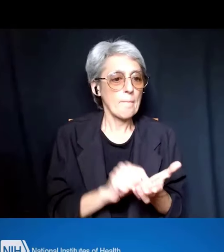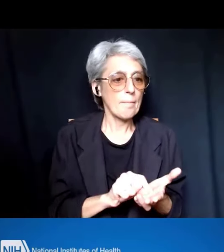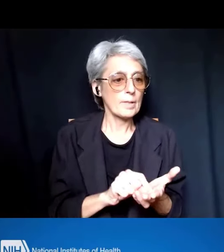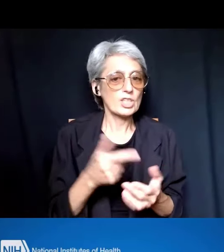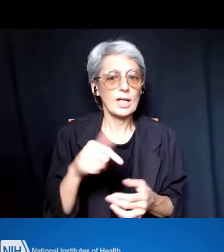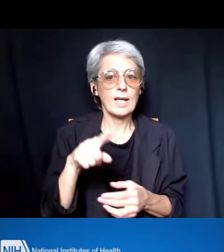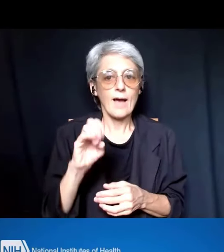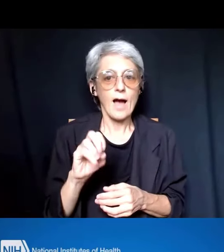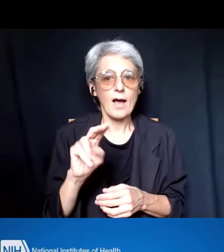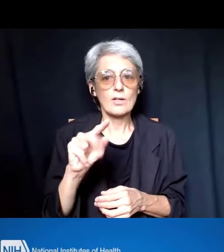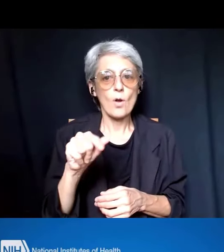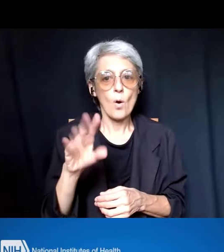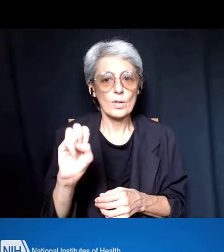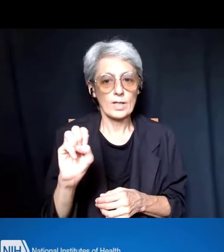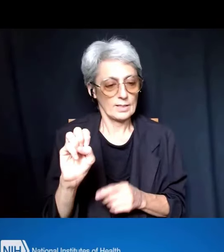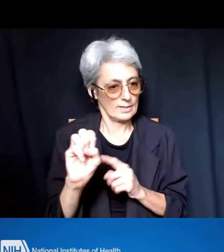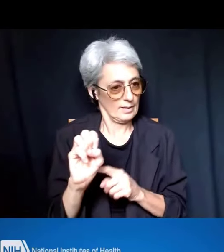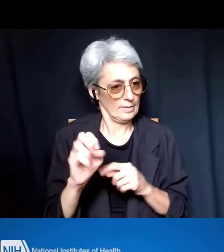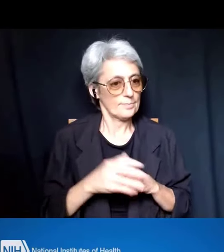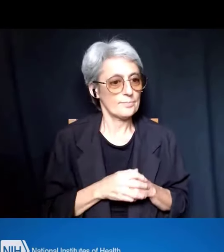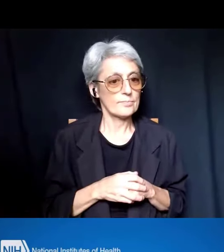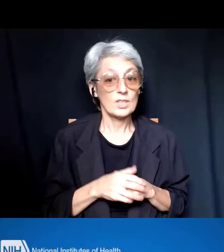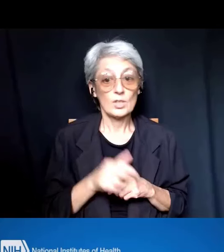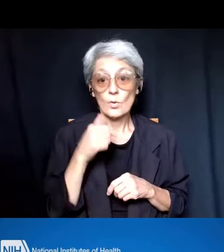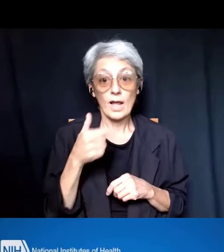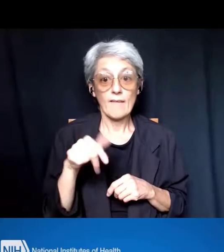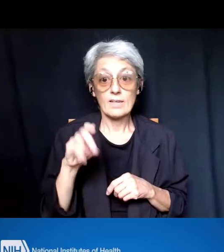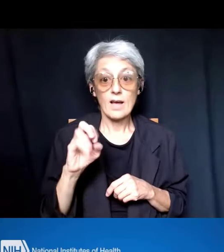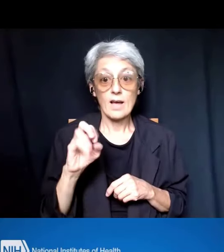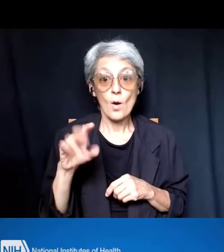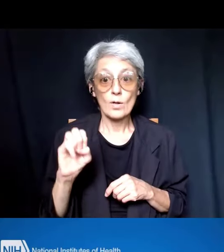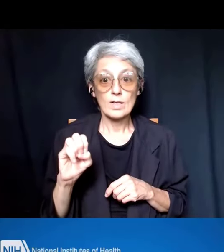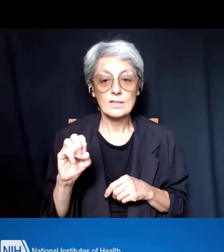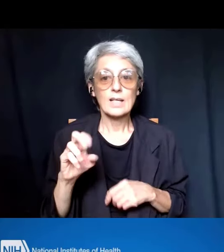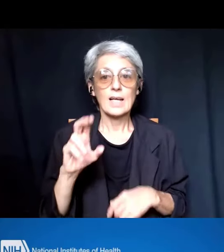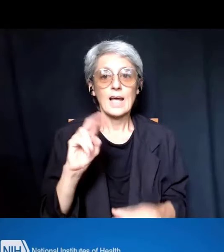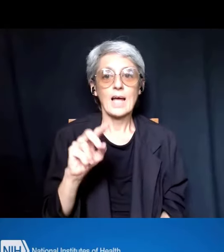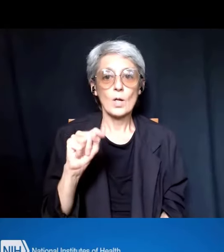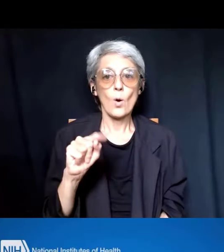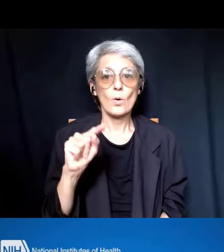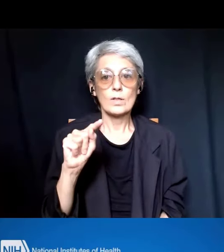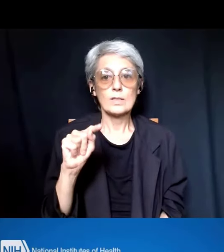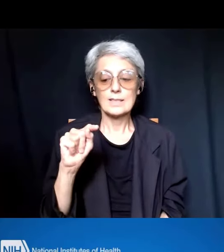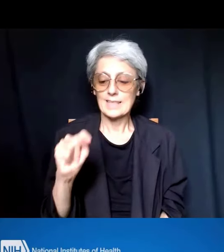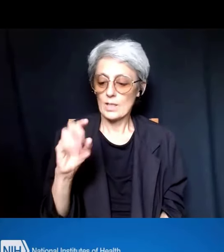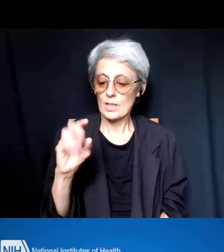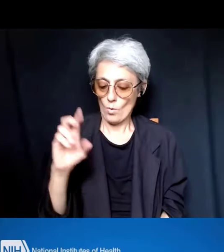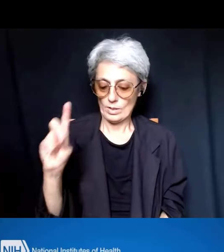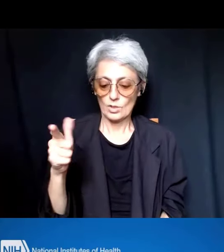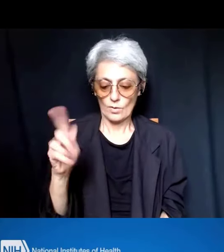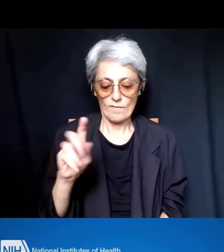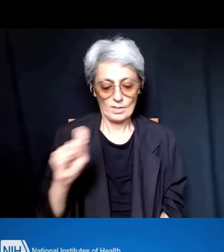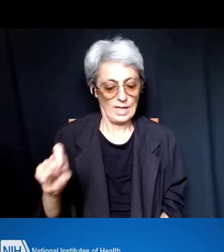if you don't have this Guide Notice, it is NOT-OD-24-129.